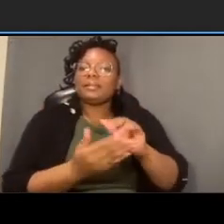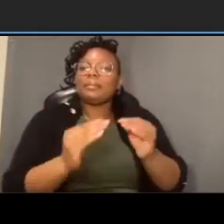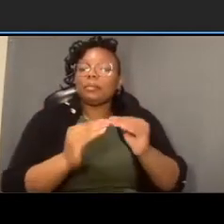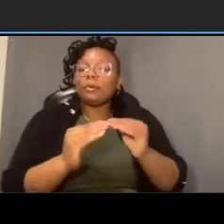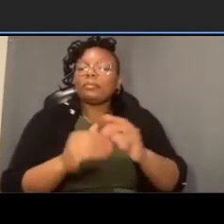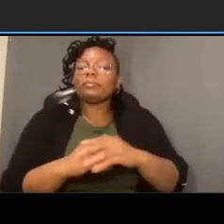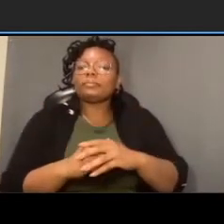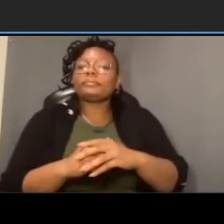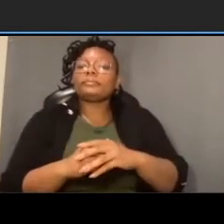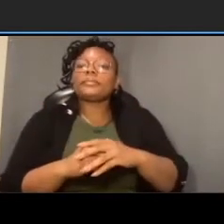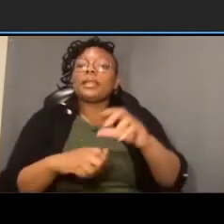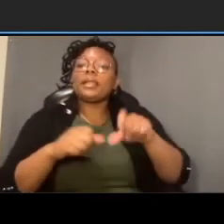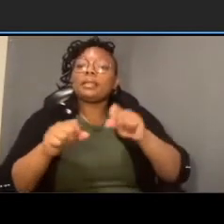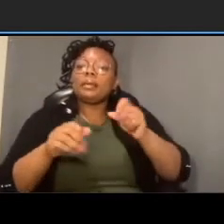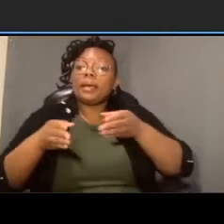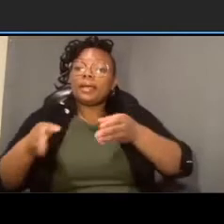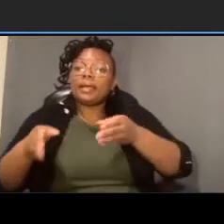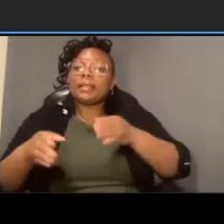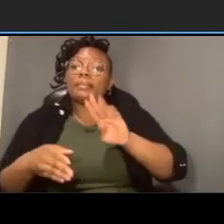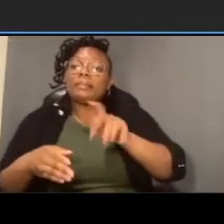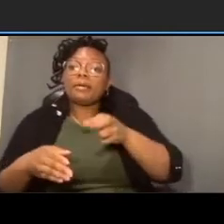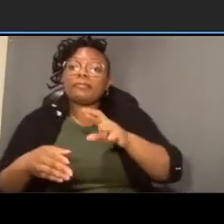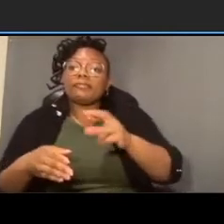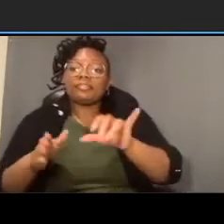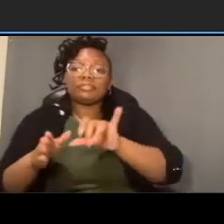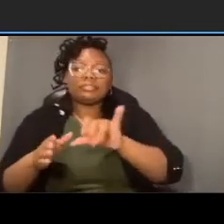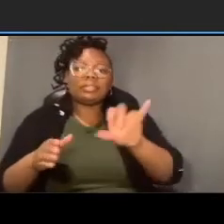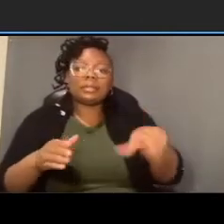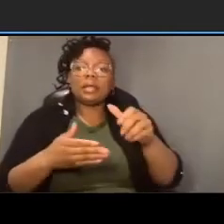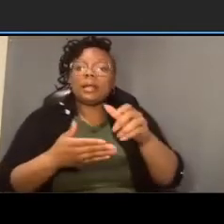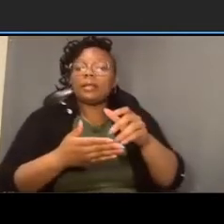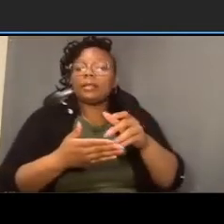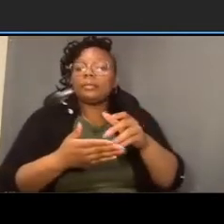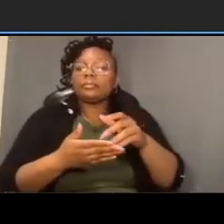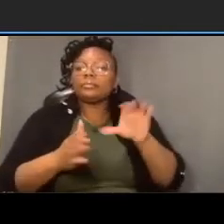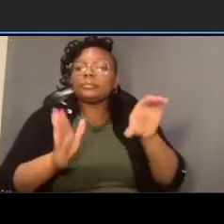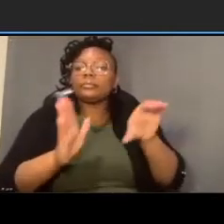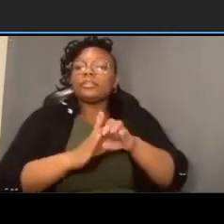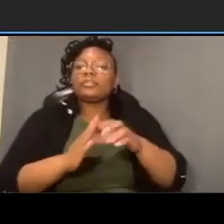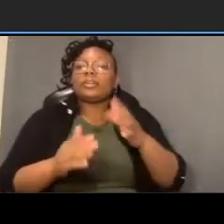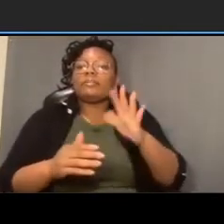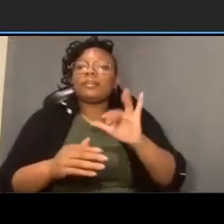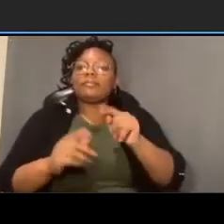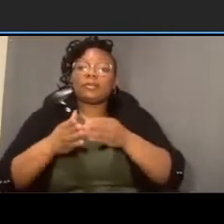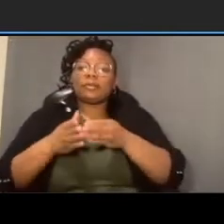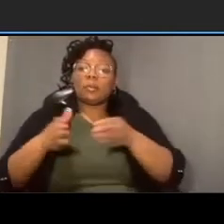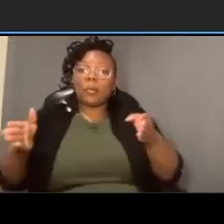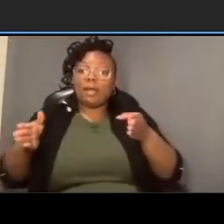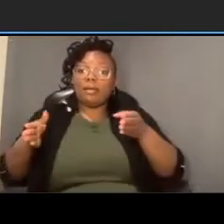five foot wide lanes bike lanes with four foot buffers as shown on the right hand side there